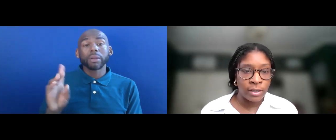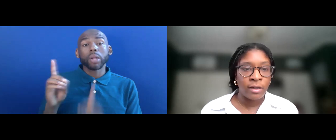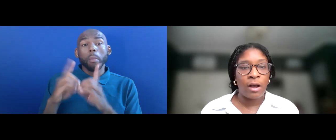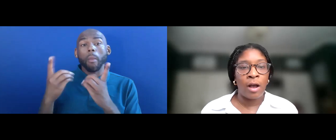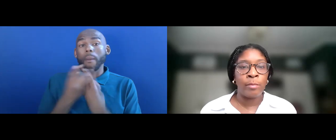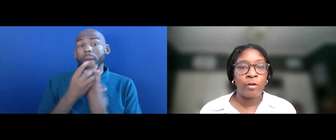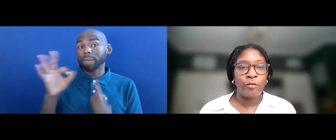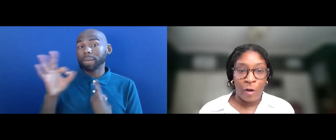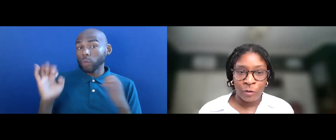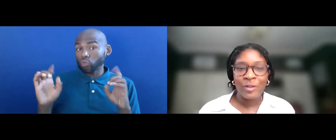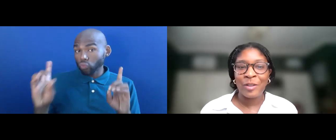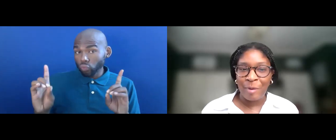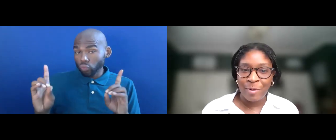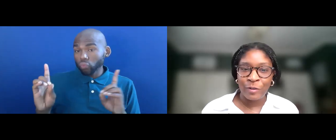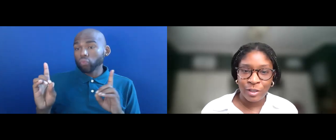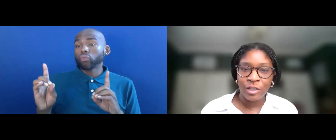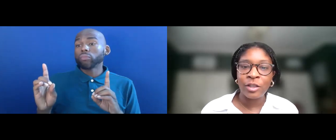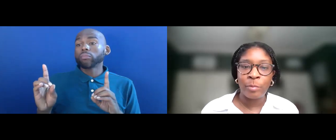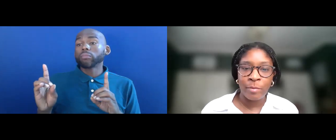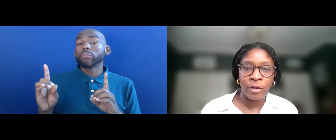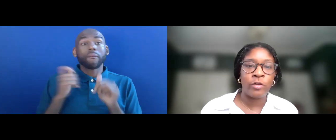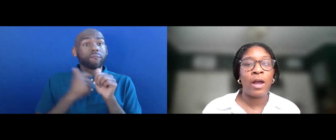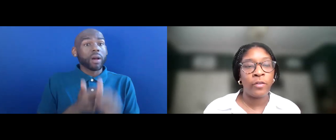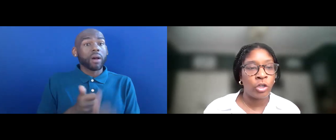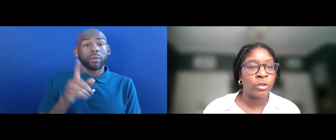FOLLOWED THE DEPARTMENT OF JUSTICE AND THE DEPARTMENT OF HEALTH AND HUMAN